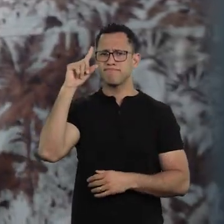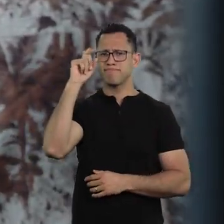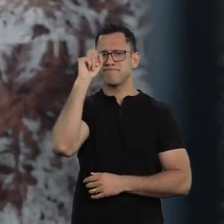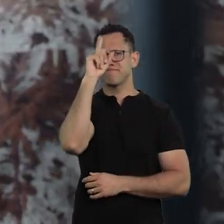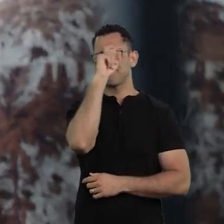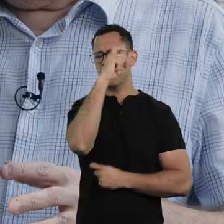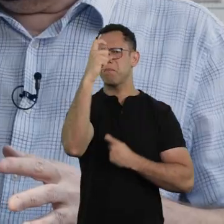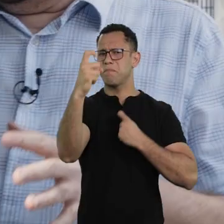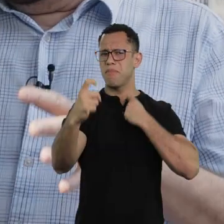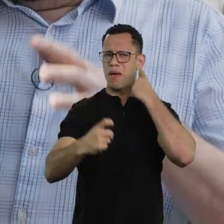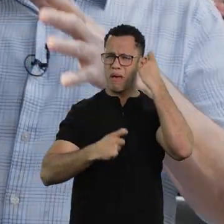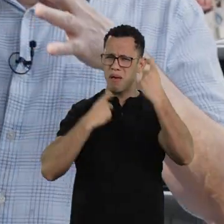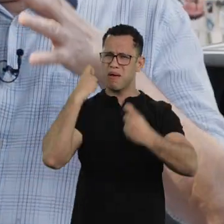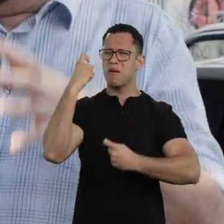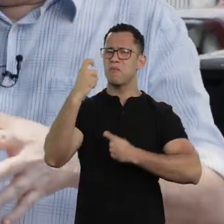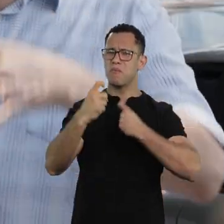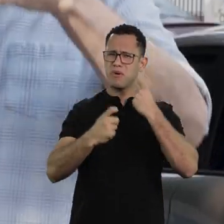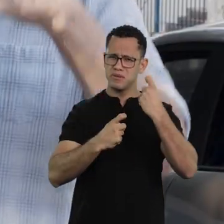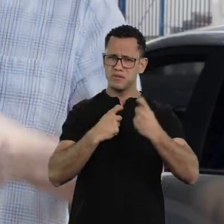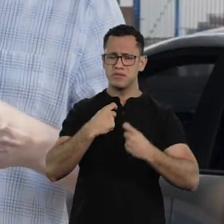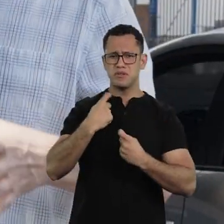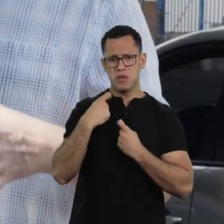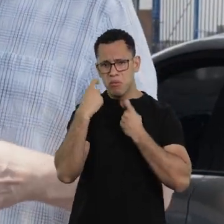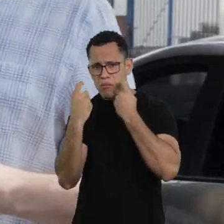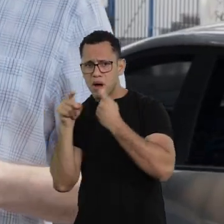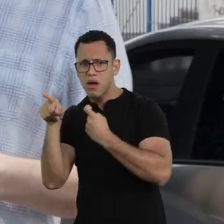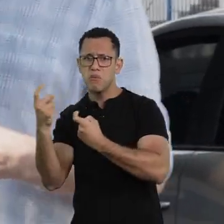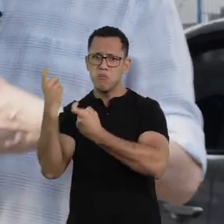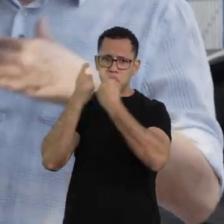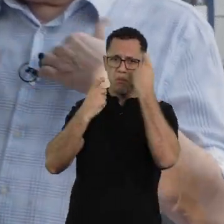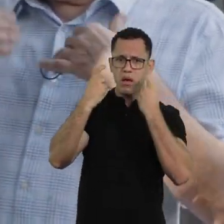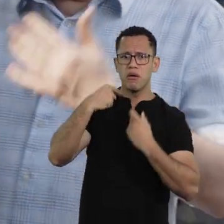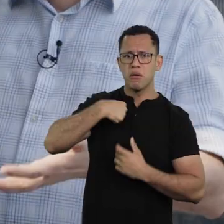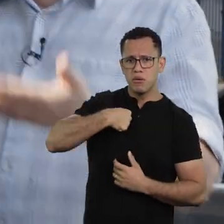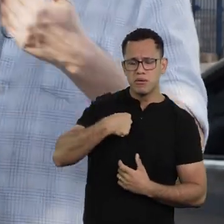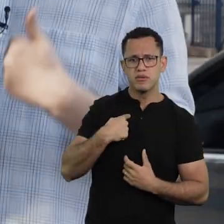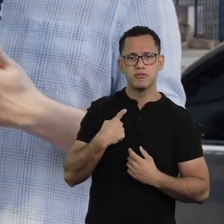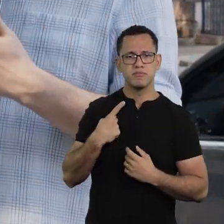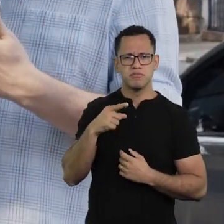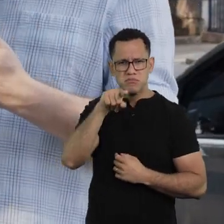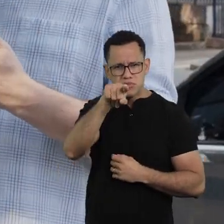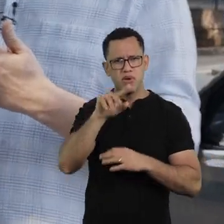I would be really worry with them and they with me, right?